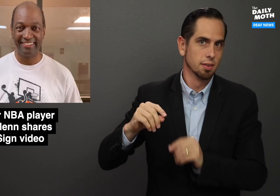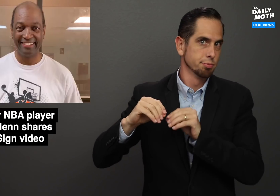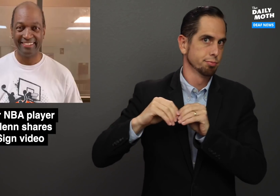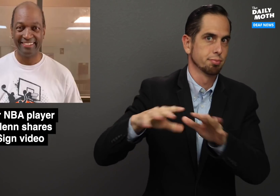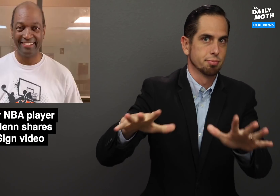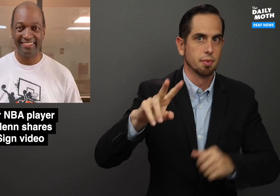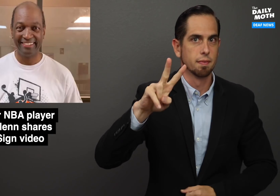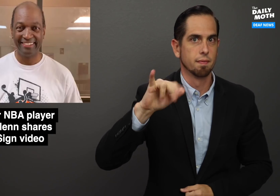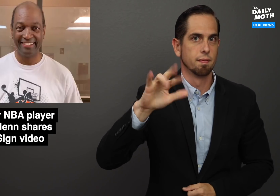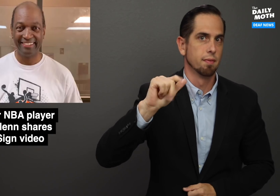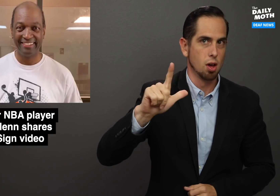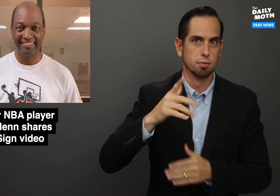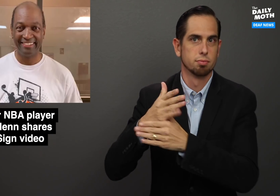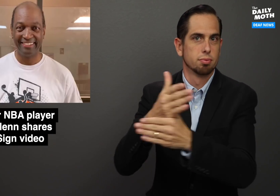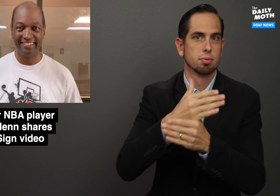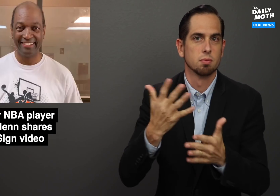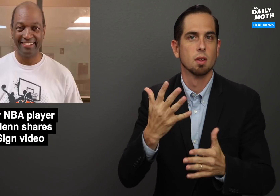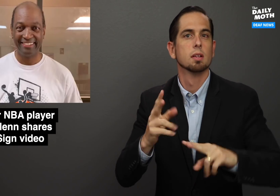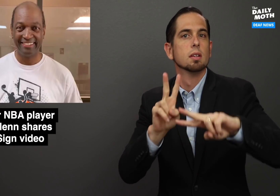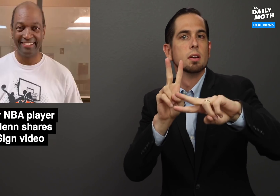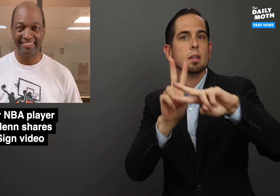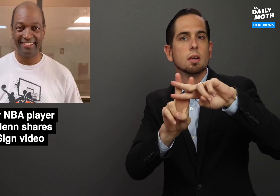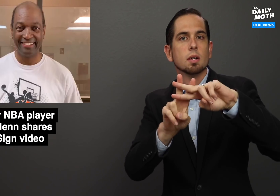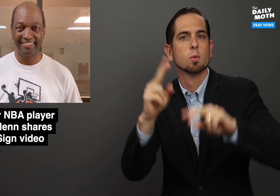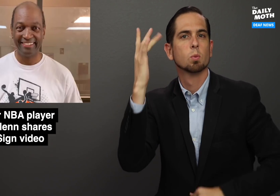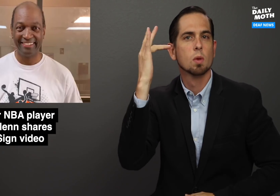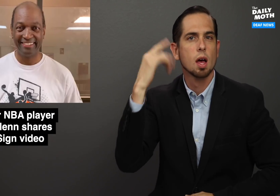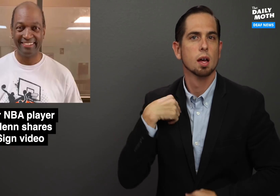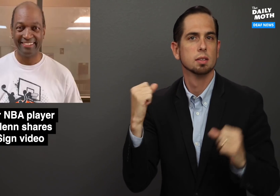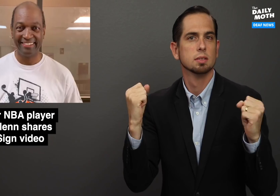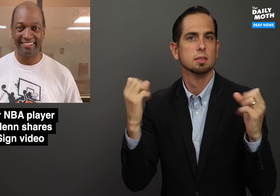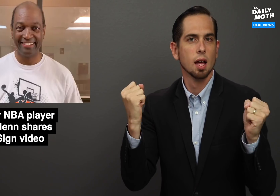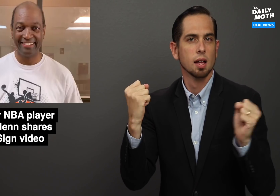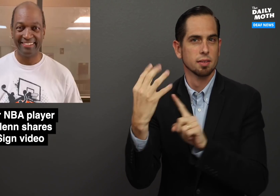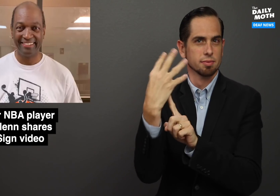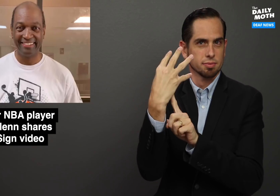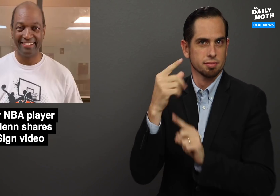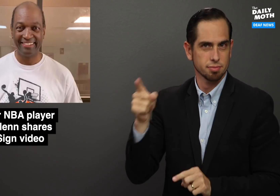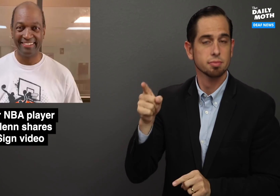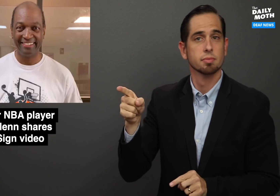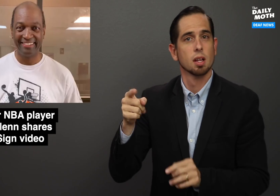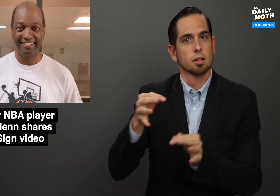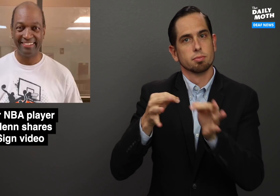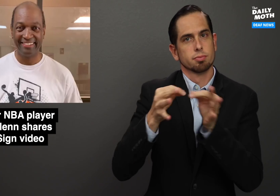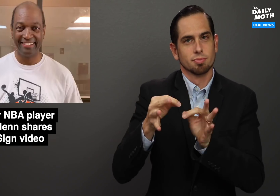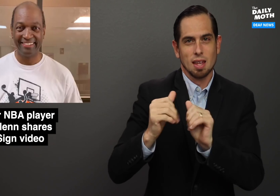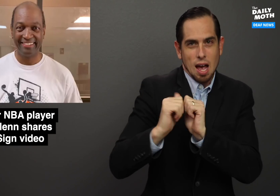went viral in a #WhyISign video in which he explains how